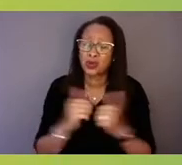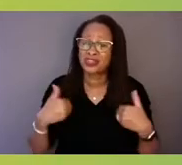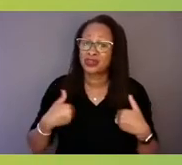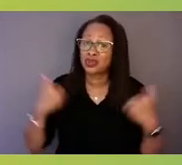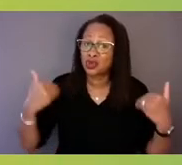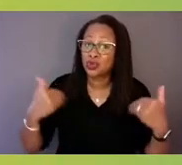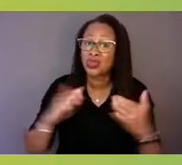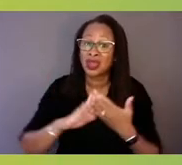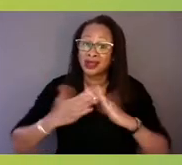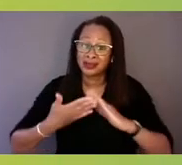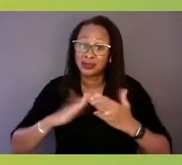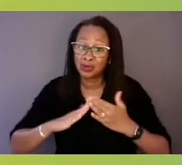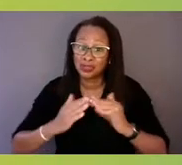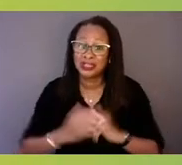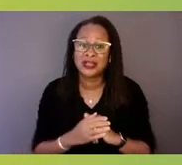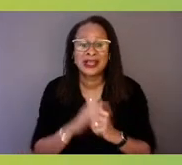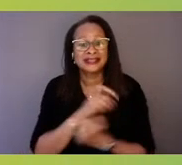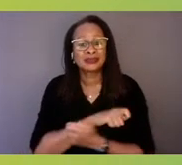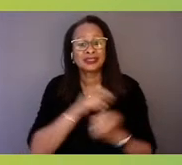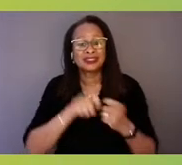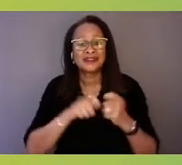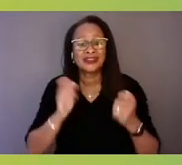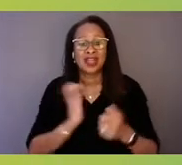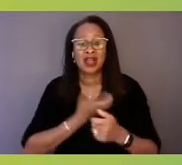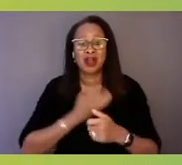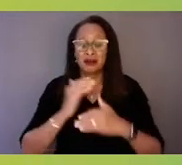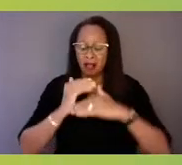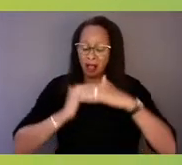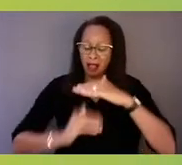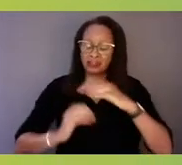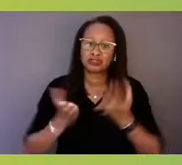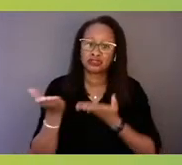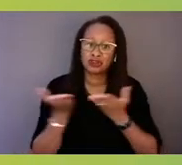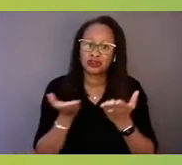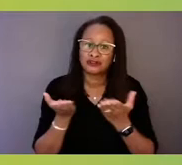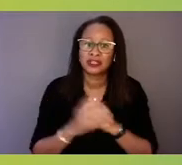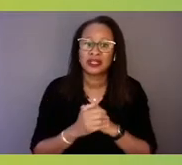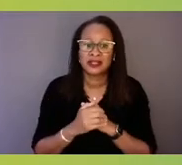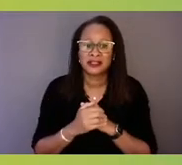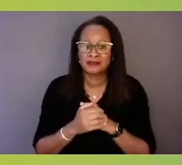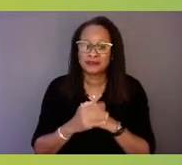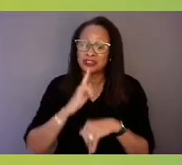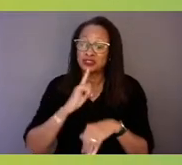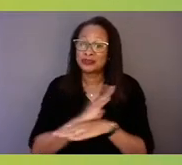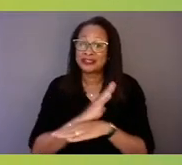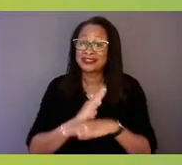particularly our underserved and really more underrepresented communities